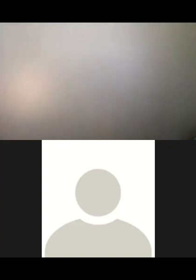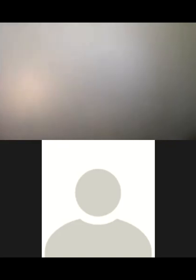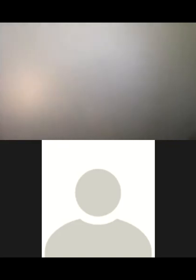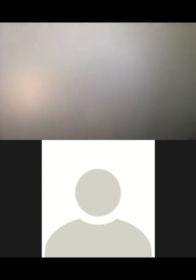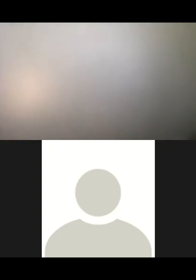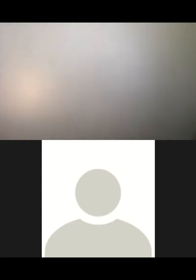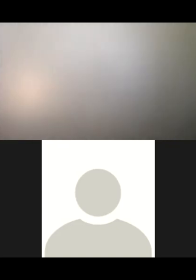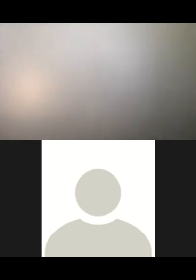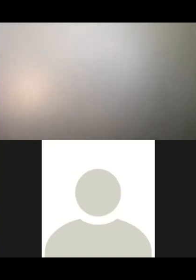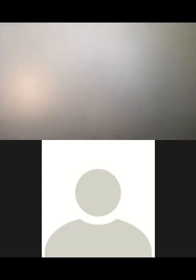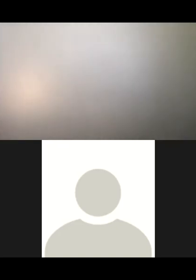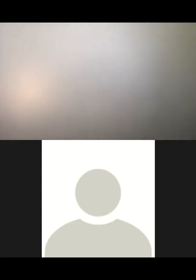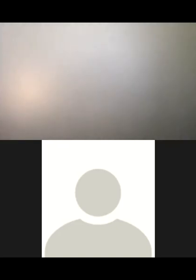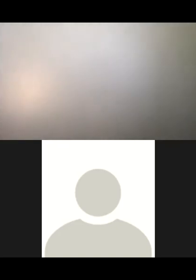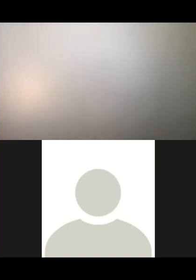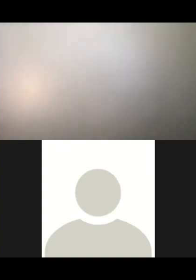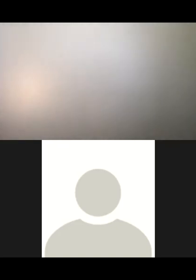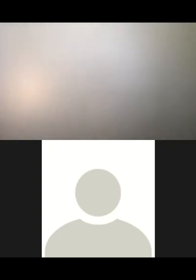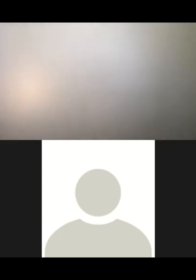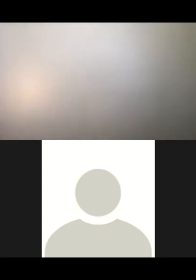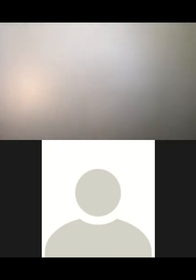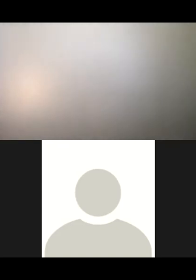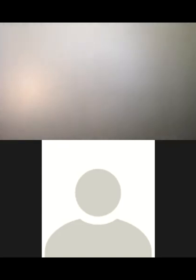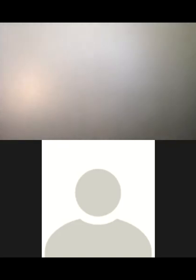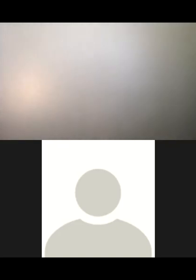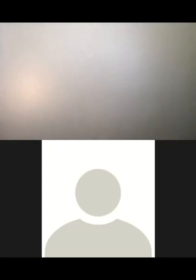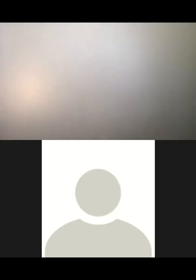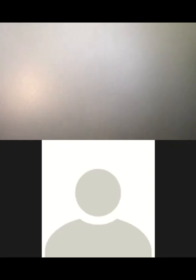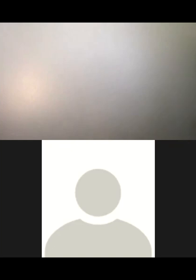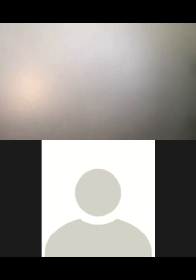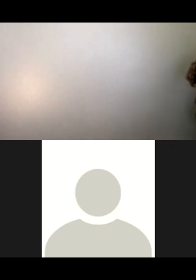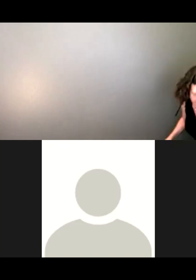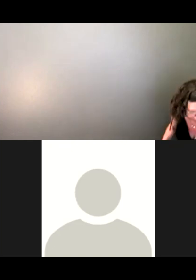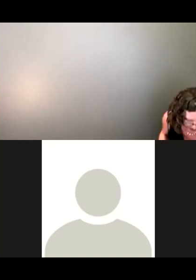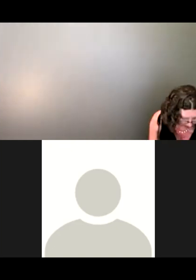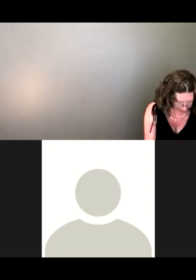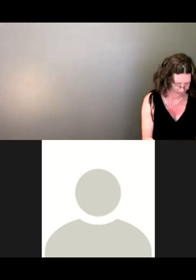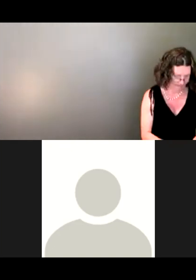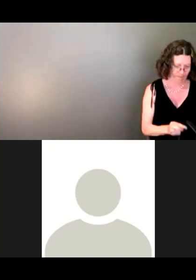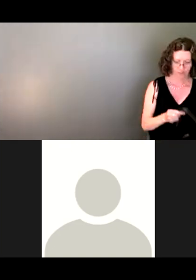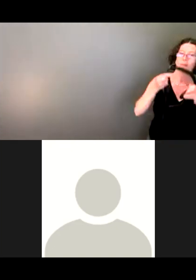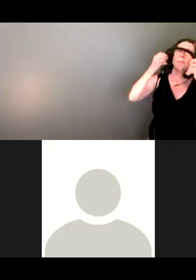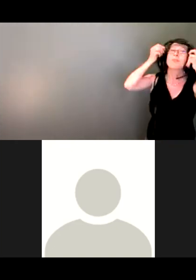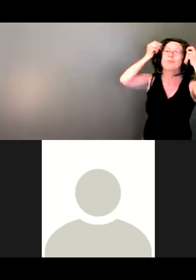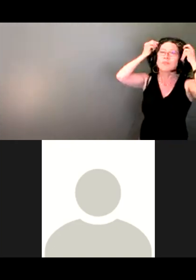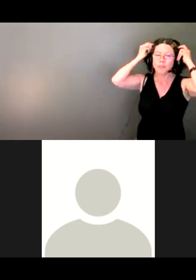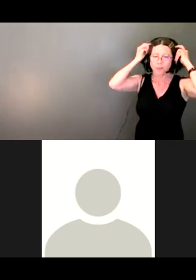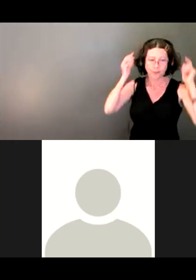Ron: Are you accepting questions at this time? Yes, we are. Ron: Okay, my name is Ron Jaeger.